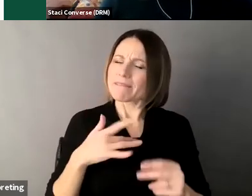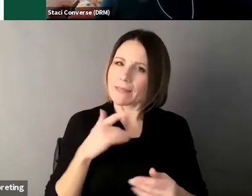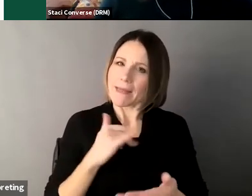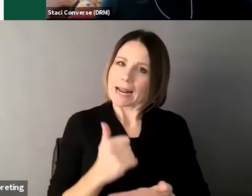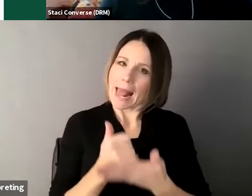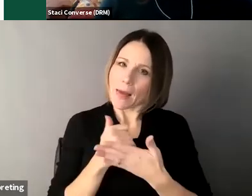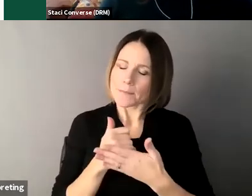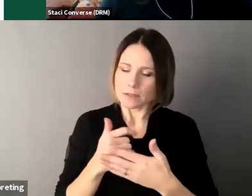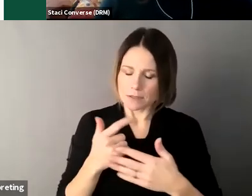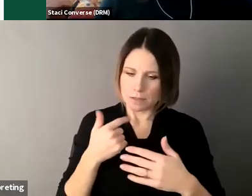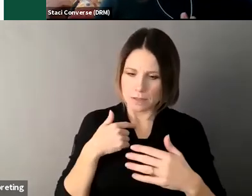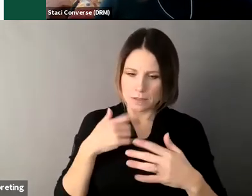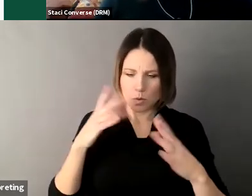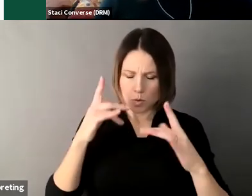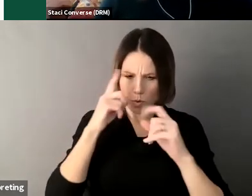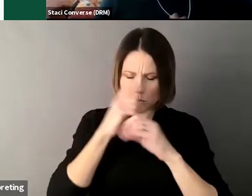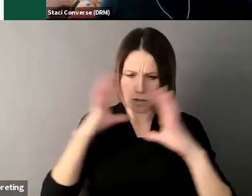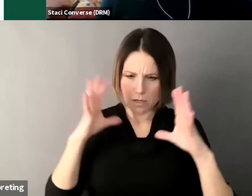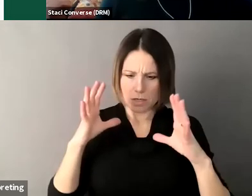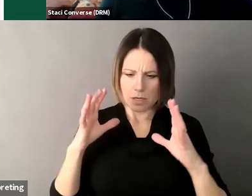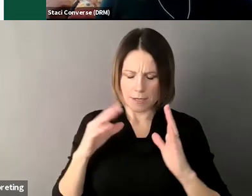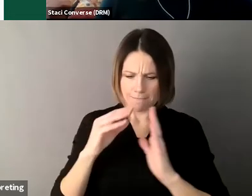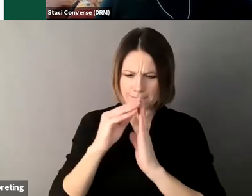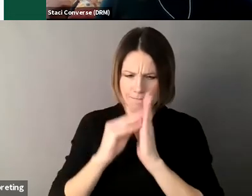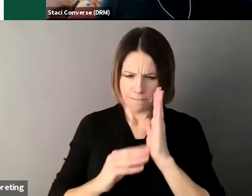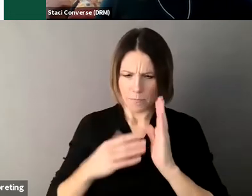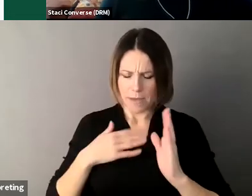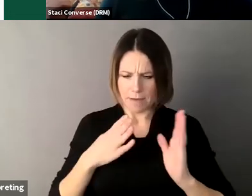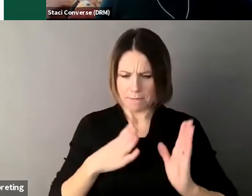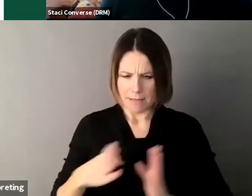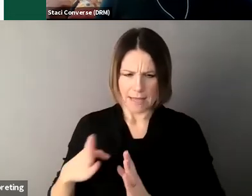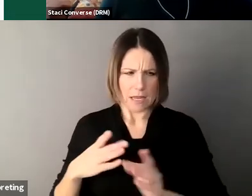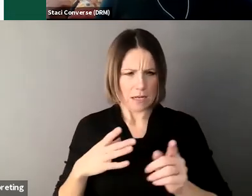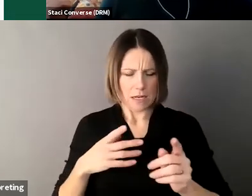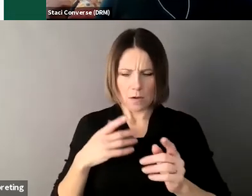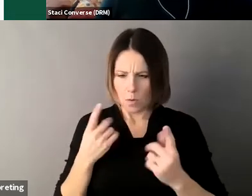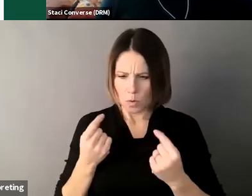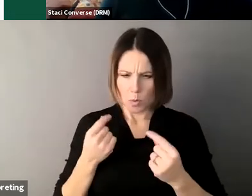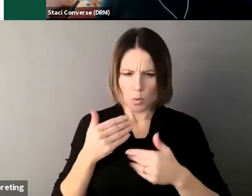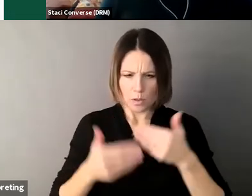plan written out so people are really clear about what their roles are and also to share it with